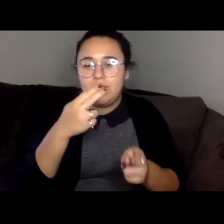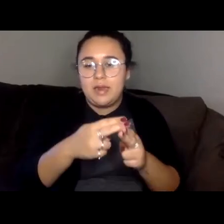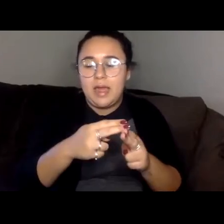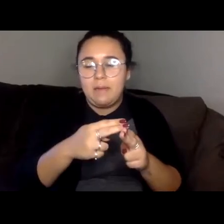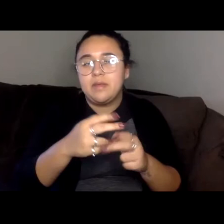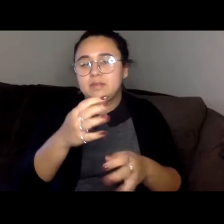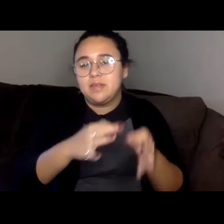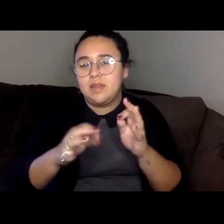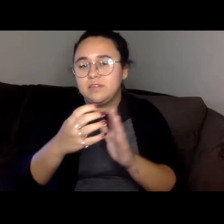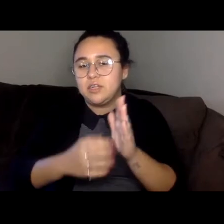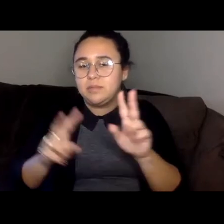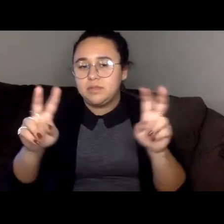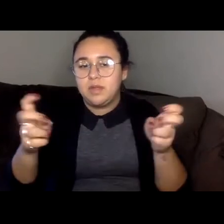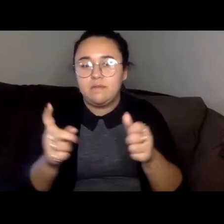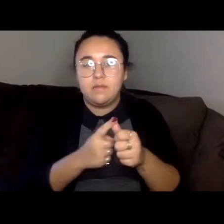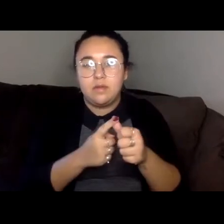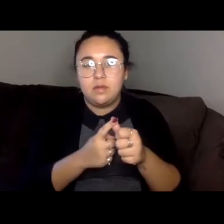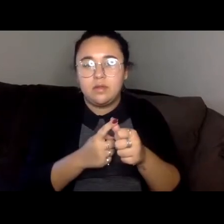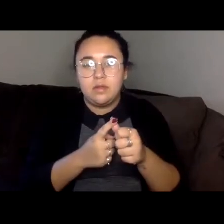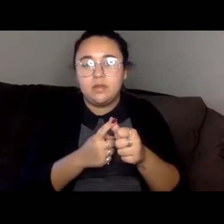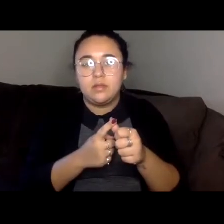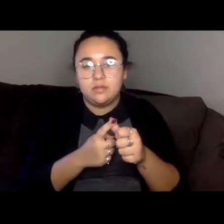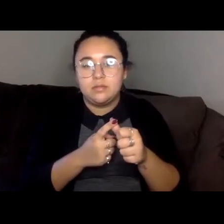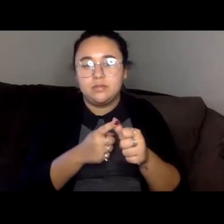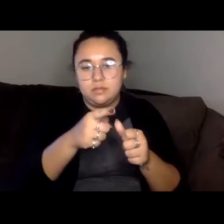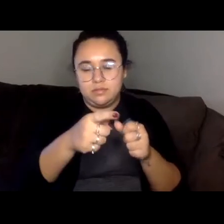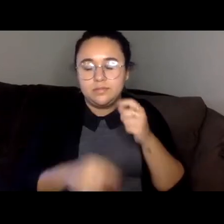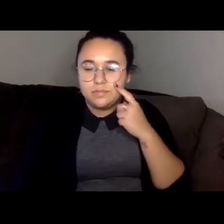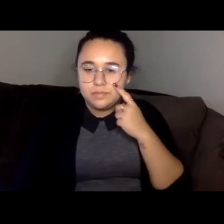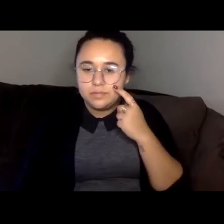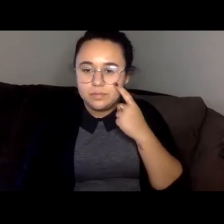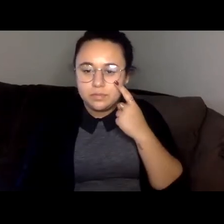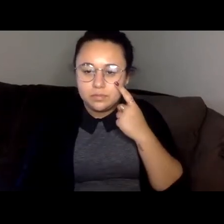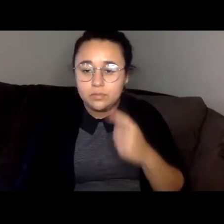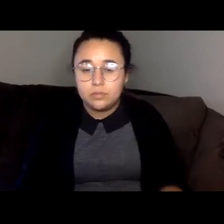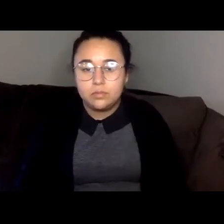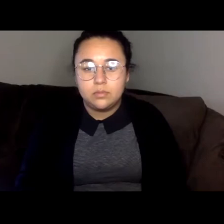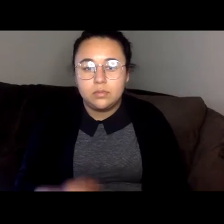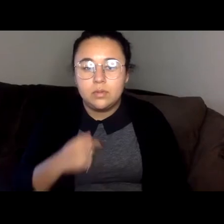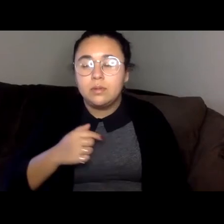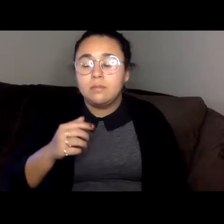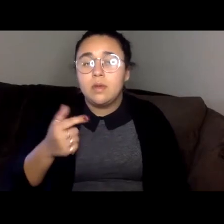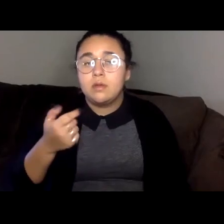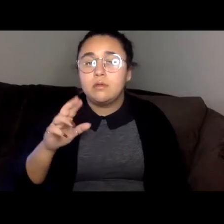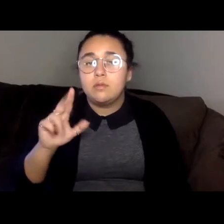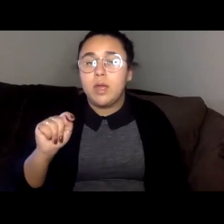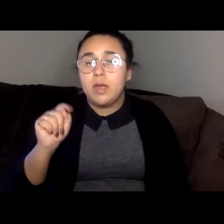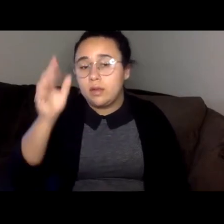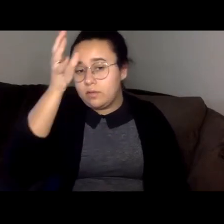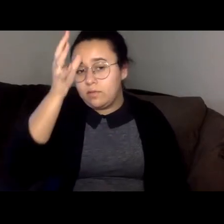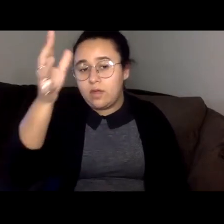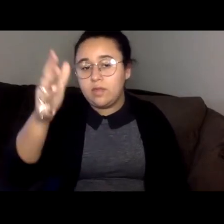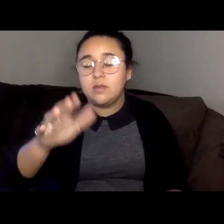So the first one is Lamia, my great grandfather died a man that was reborn as me.